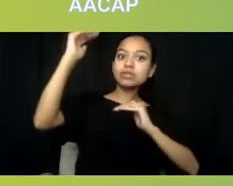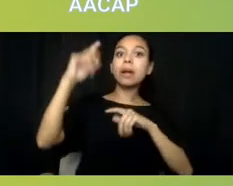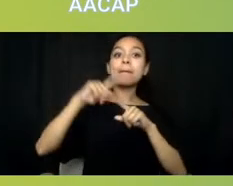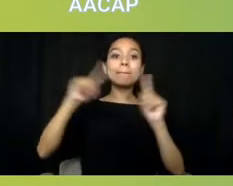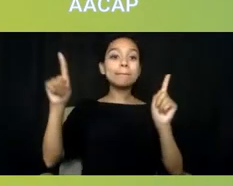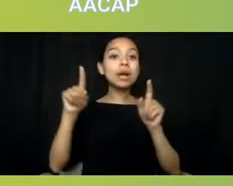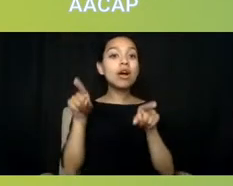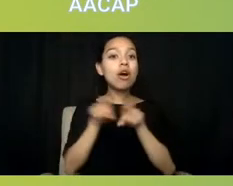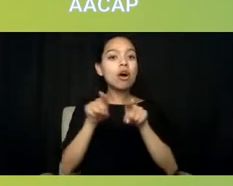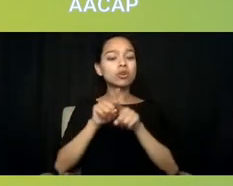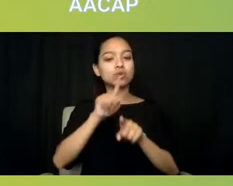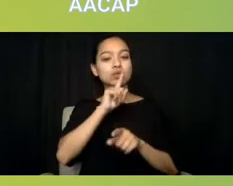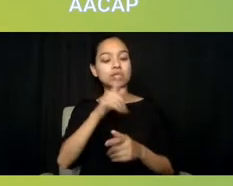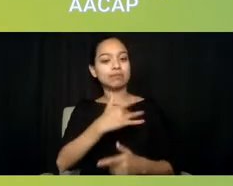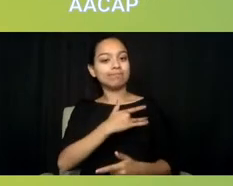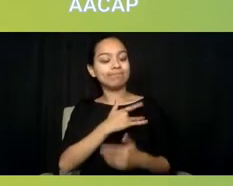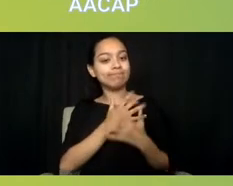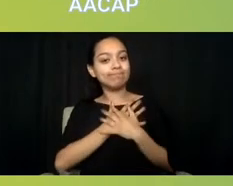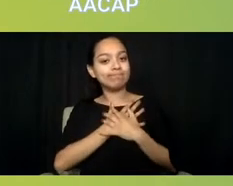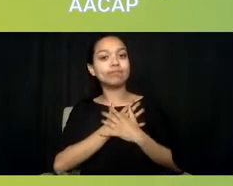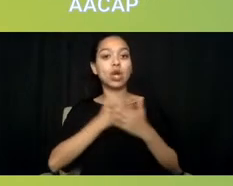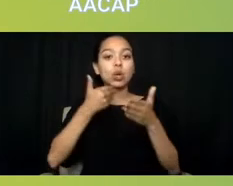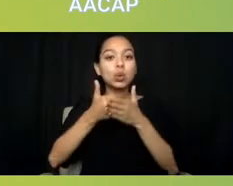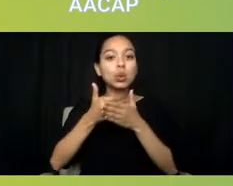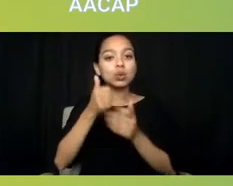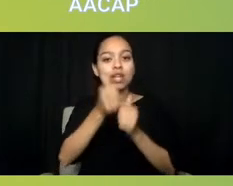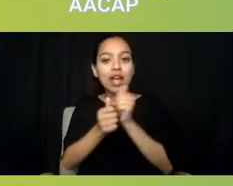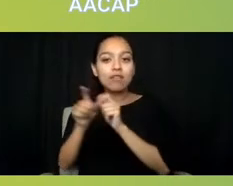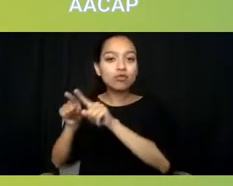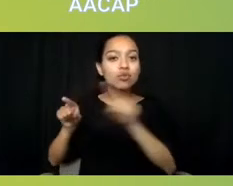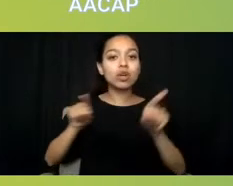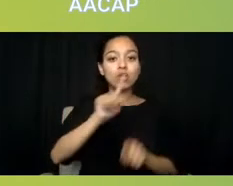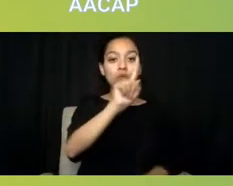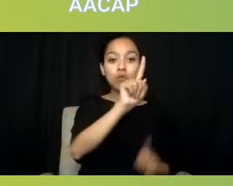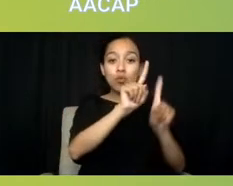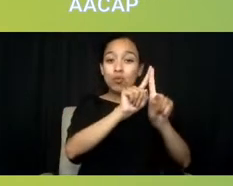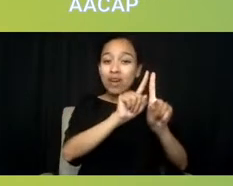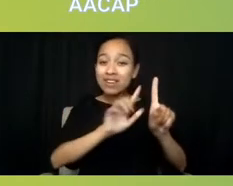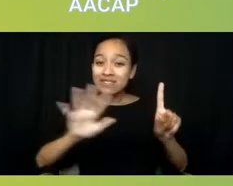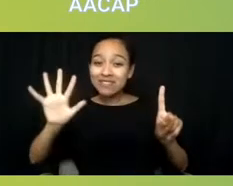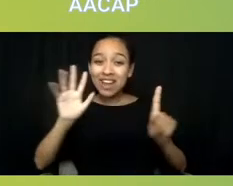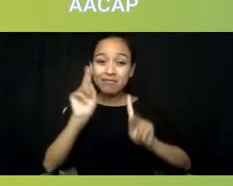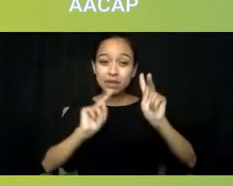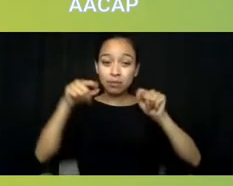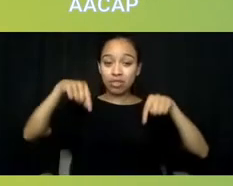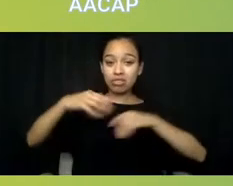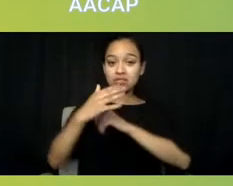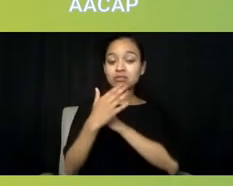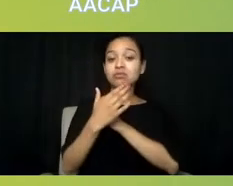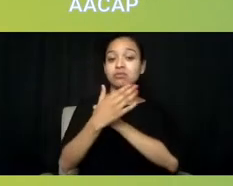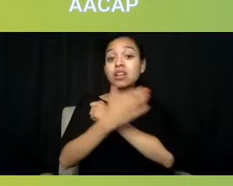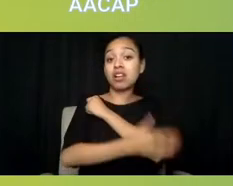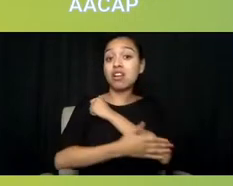So when one in five people in this country have a mental health or behavioral health condition,